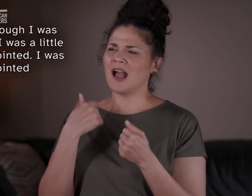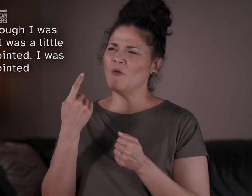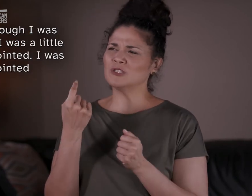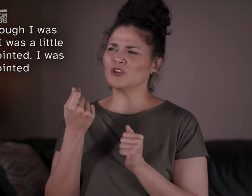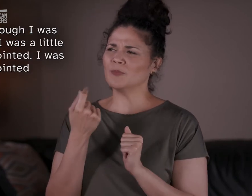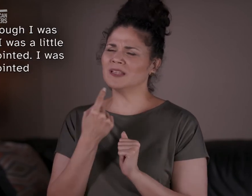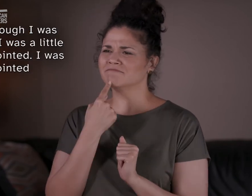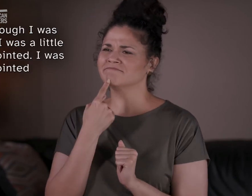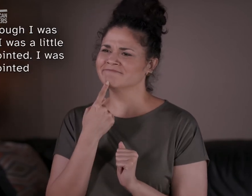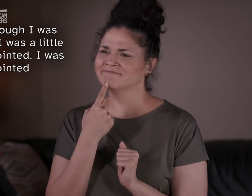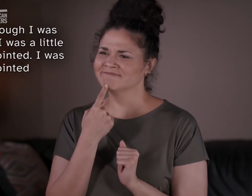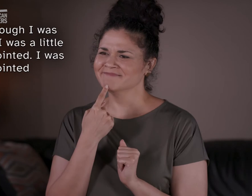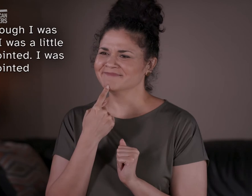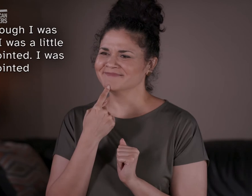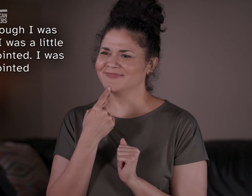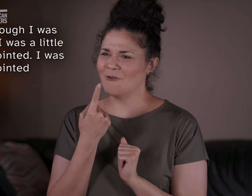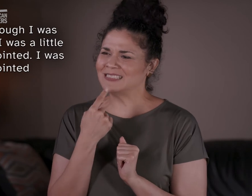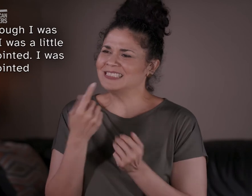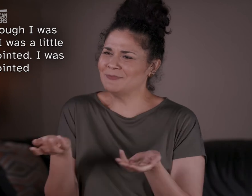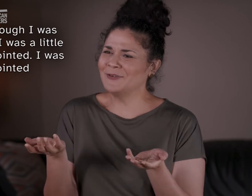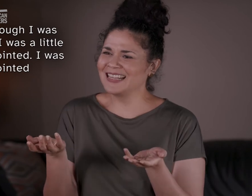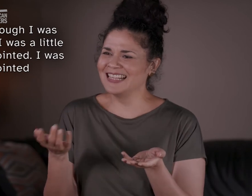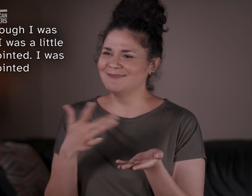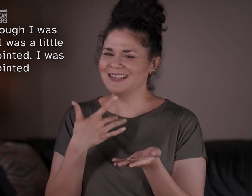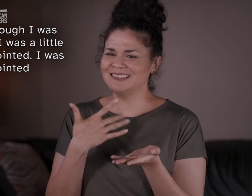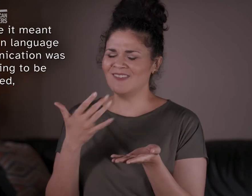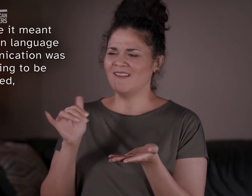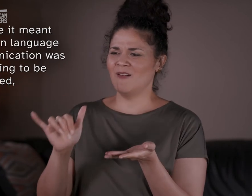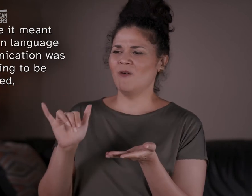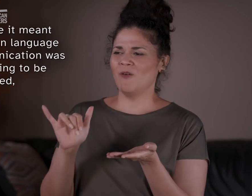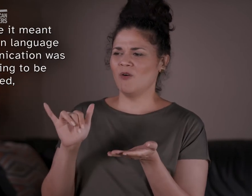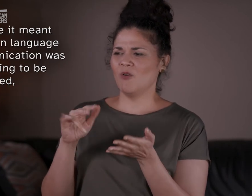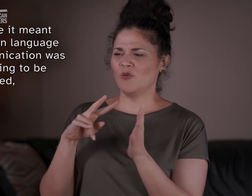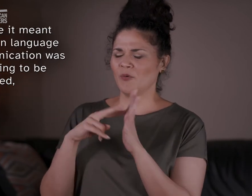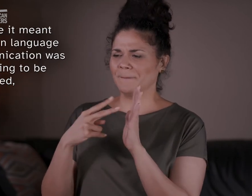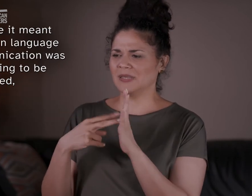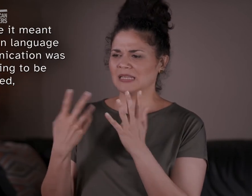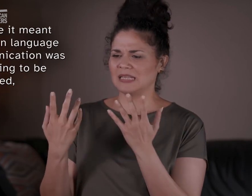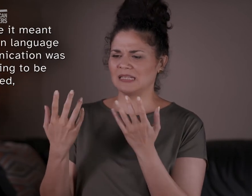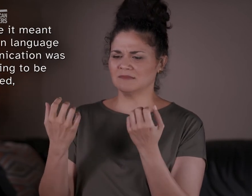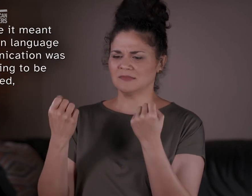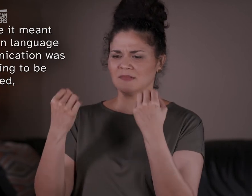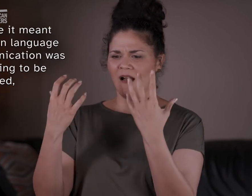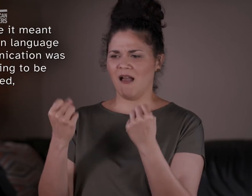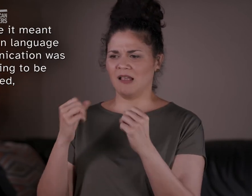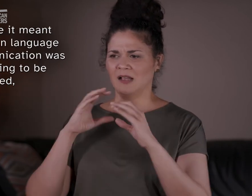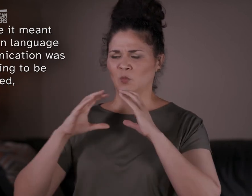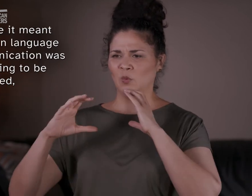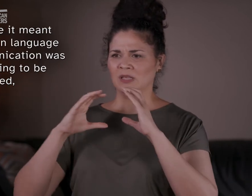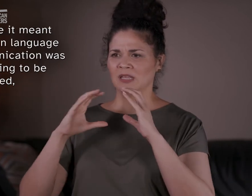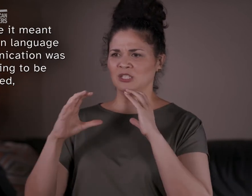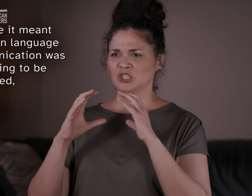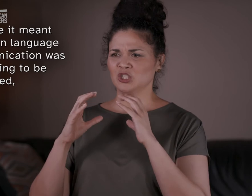I was a little disappointed. I was disappointed because it meant that sign language communication